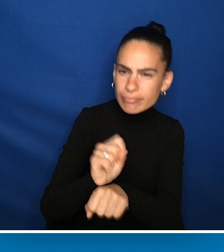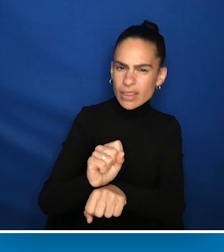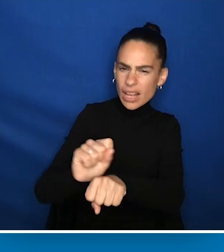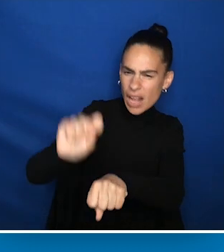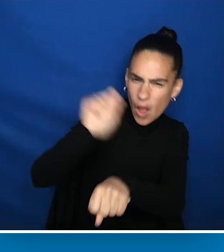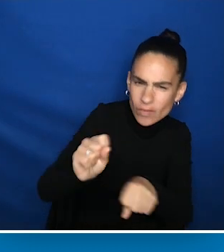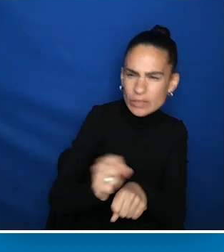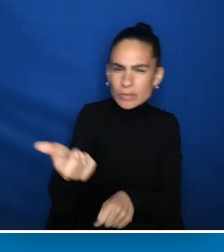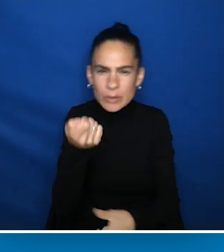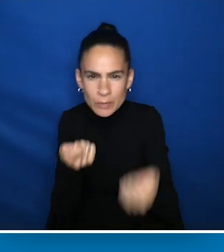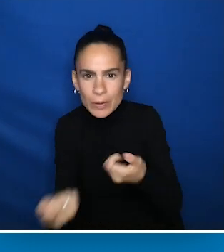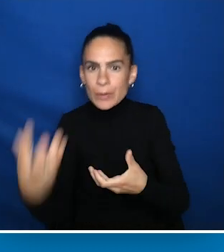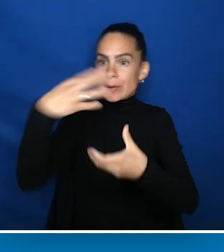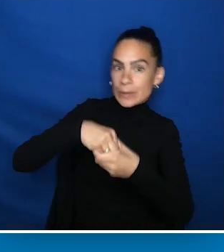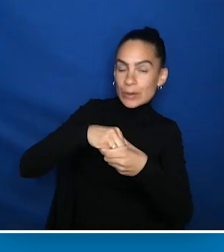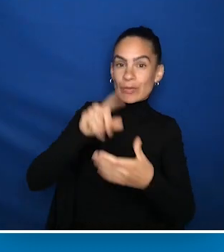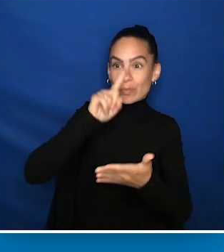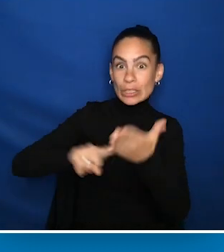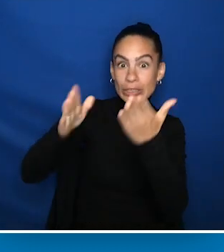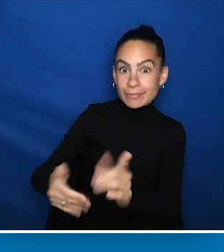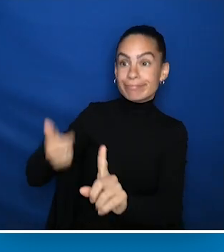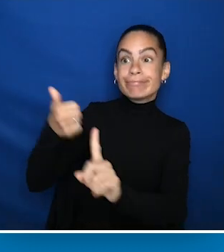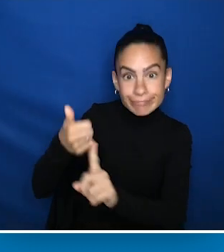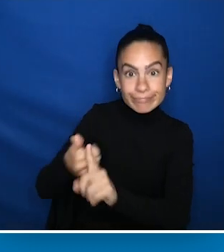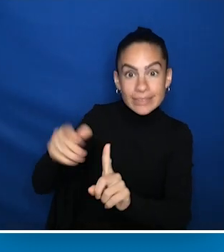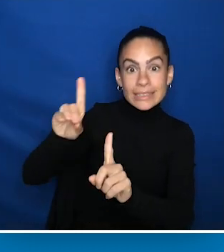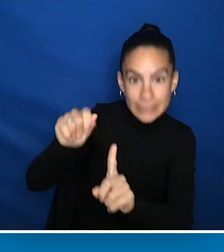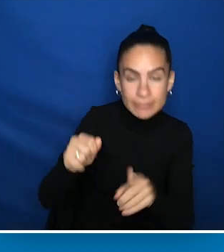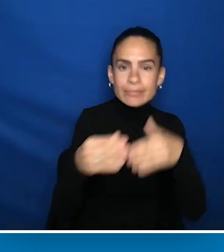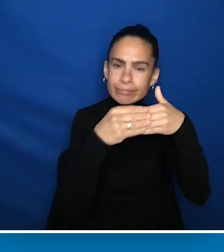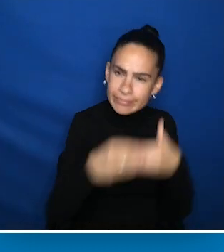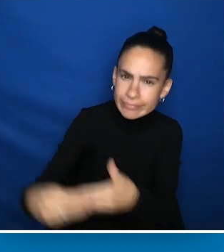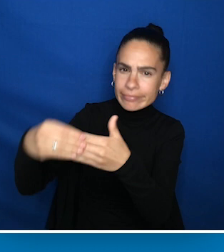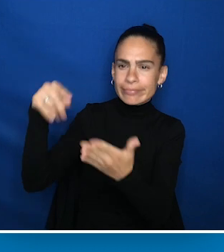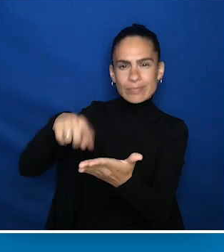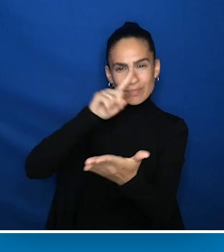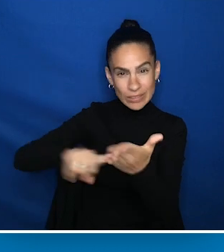to recruit and include researchers with disabilities to spearhead that research.